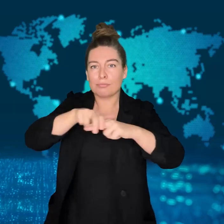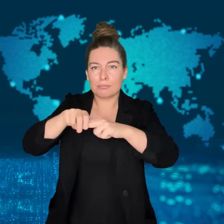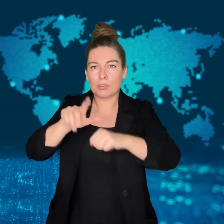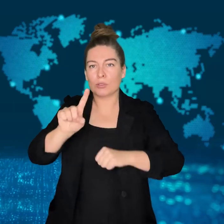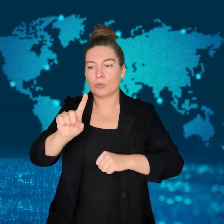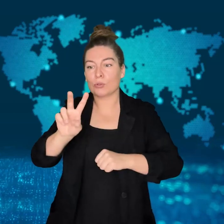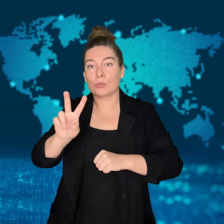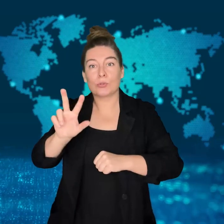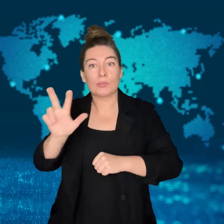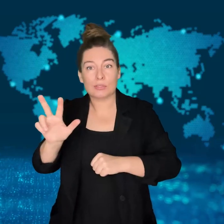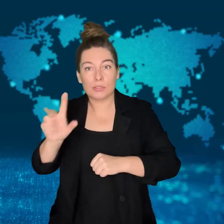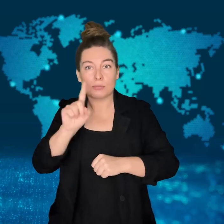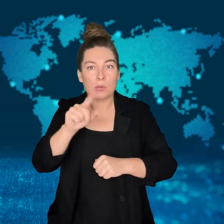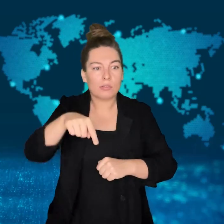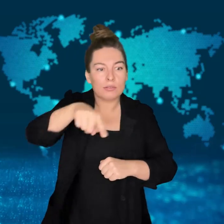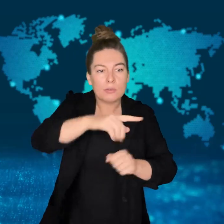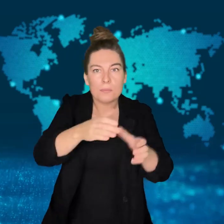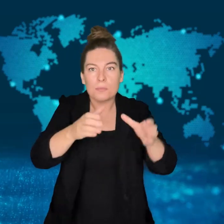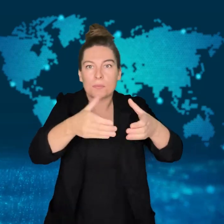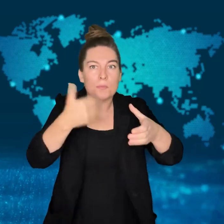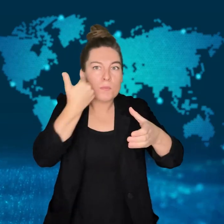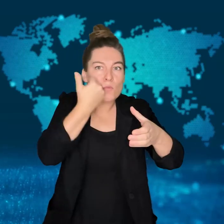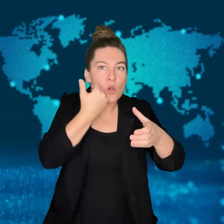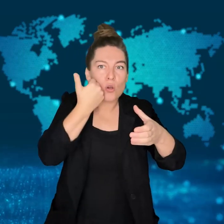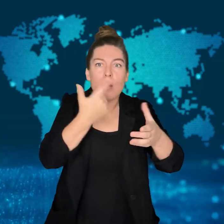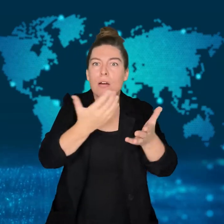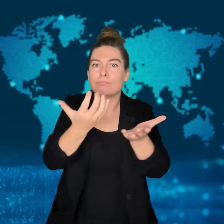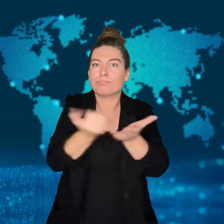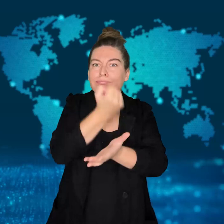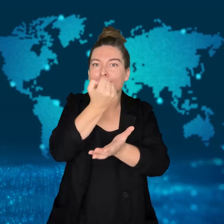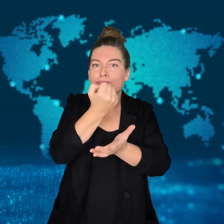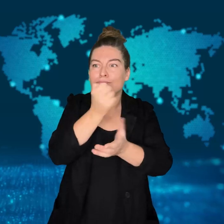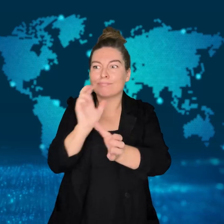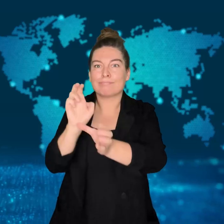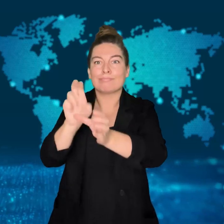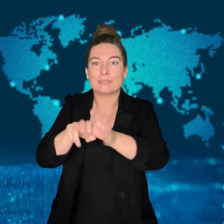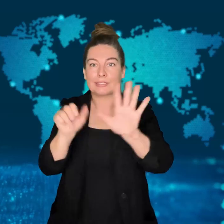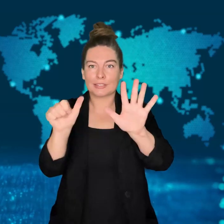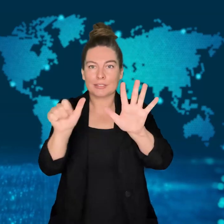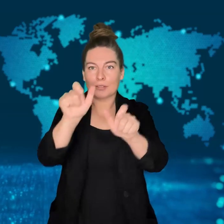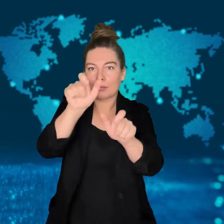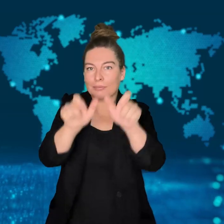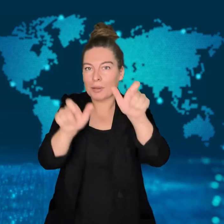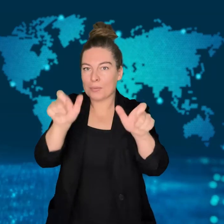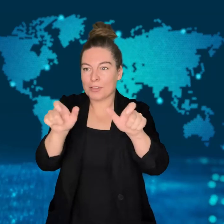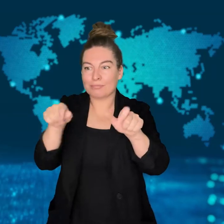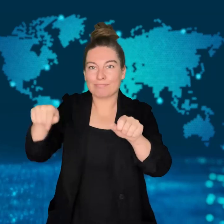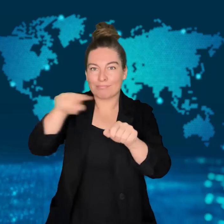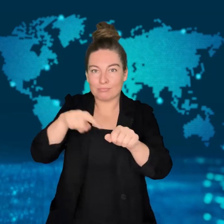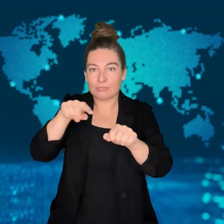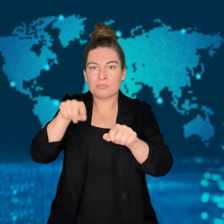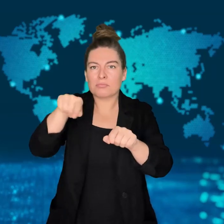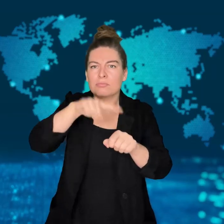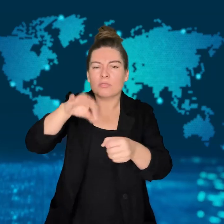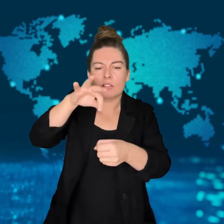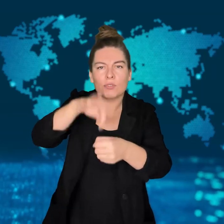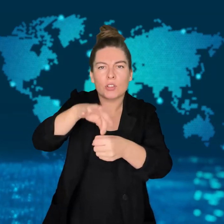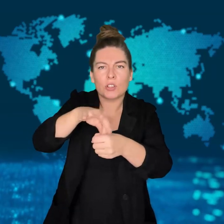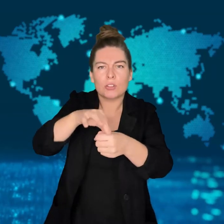The new representatives were elected in October of this year.